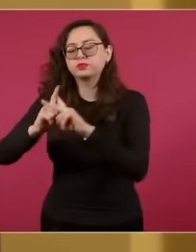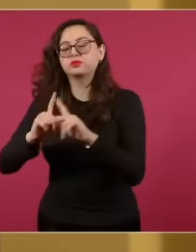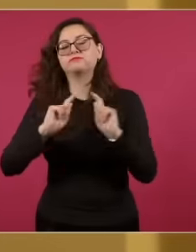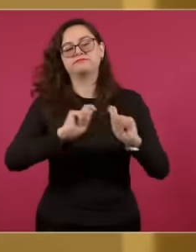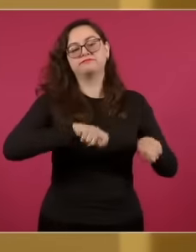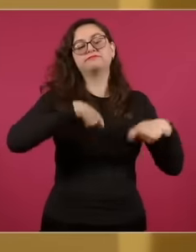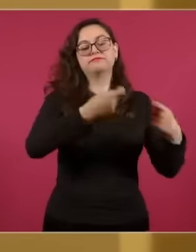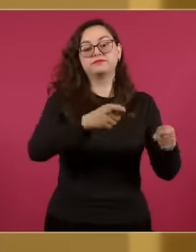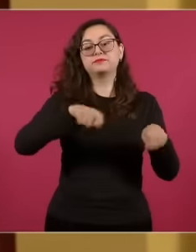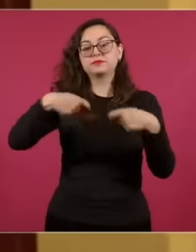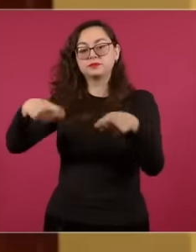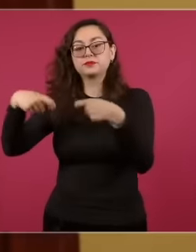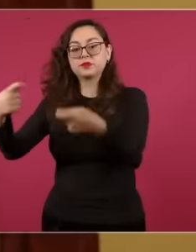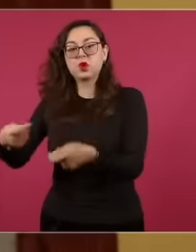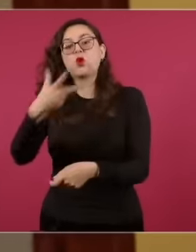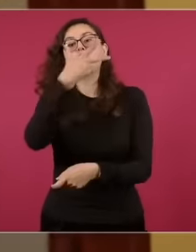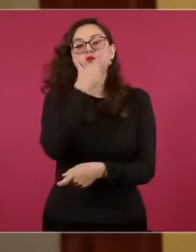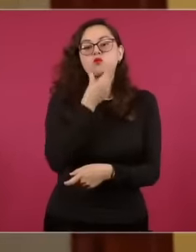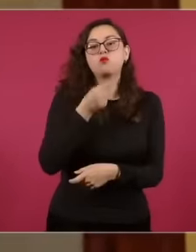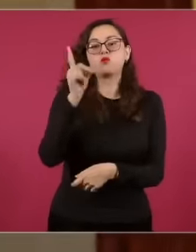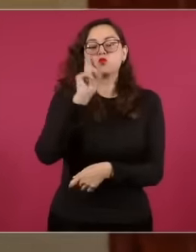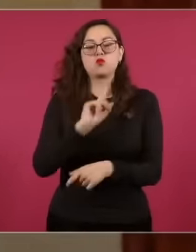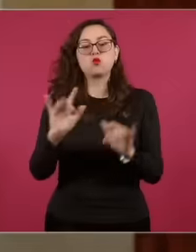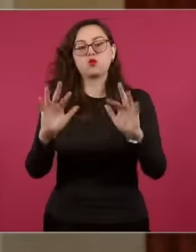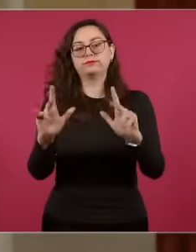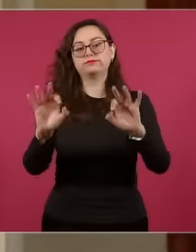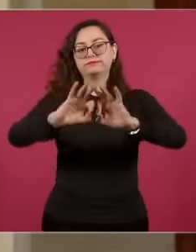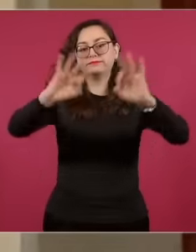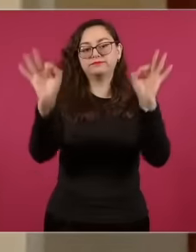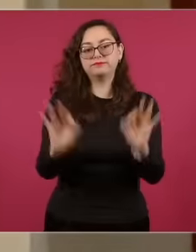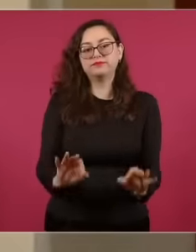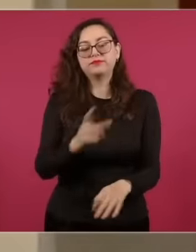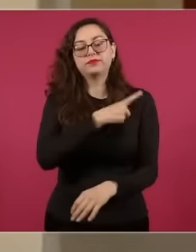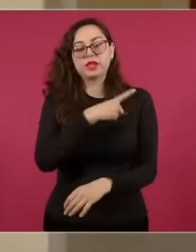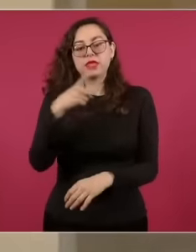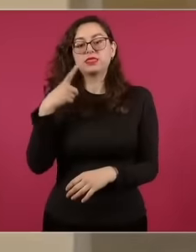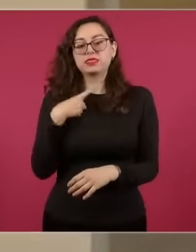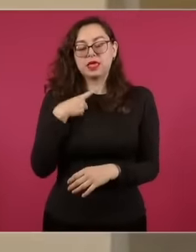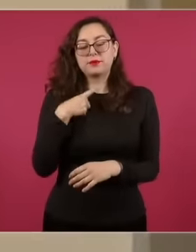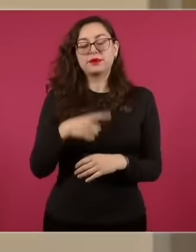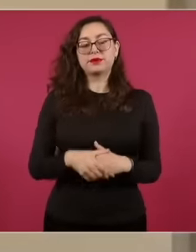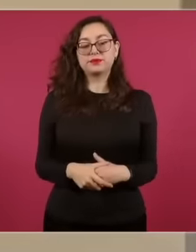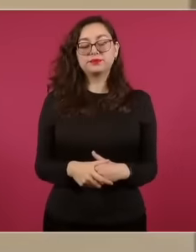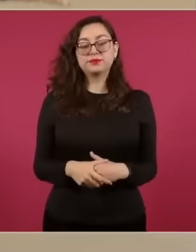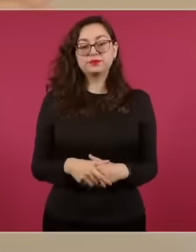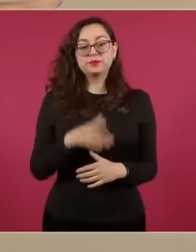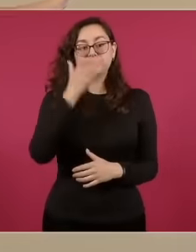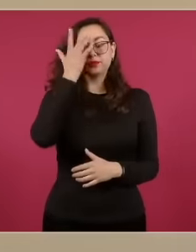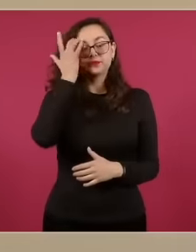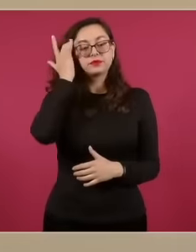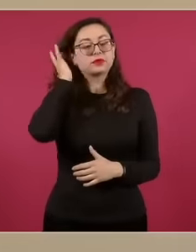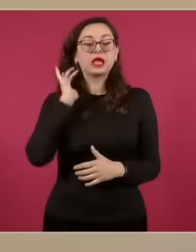between men and women to guarantee parity. We will have to approve this reform